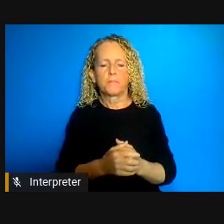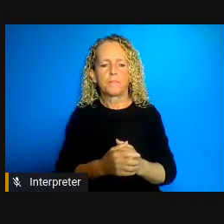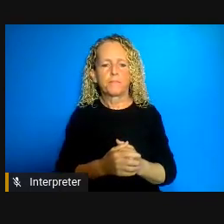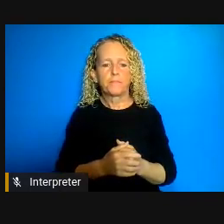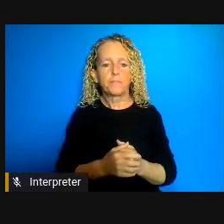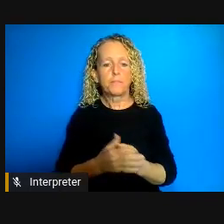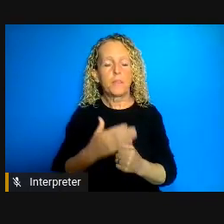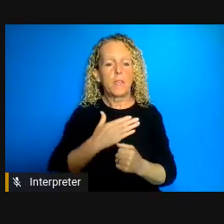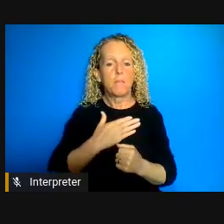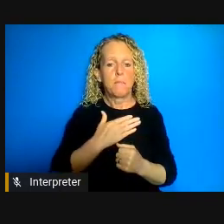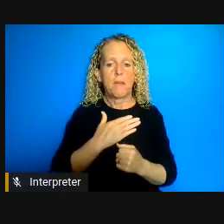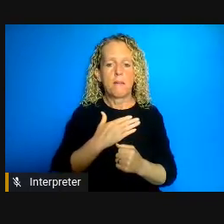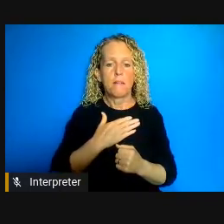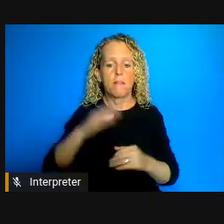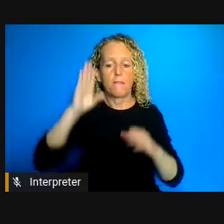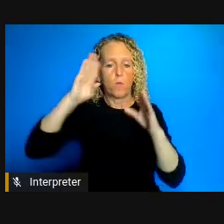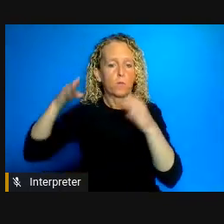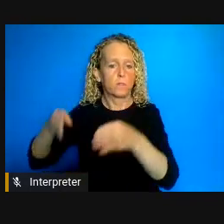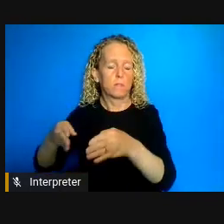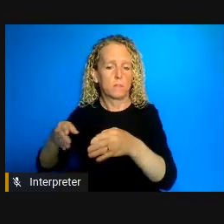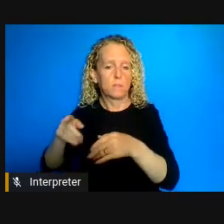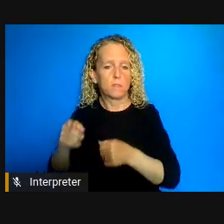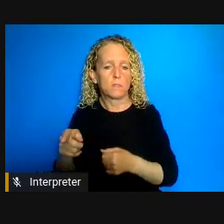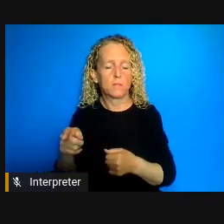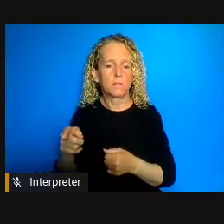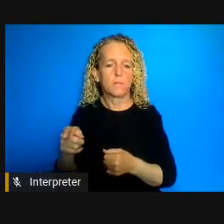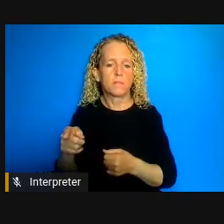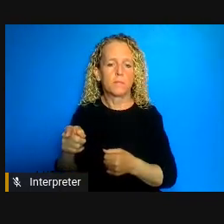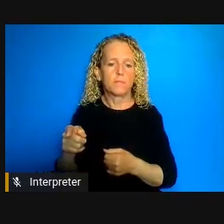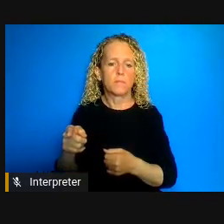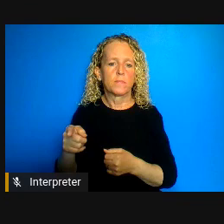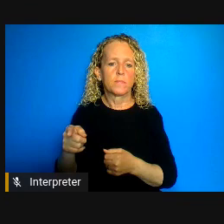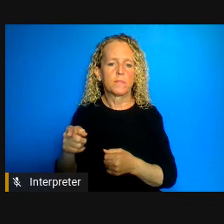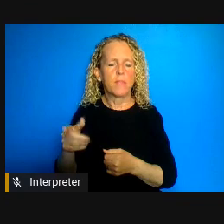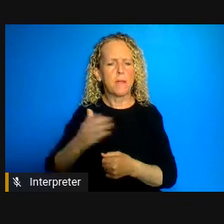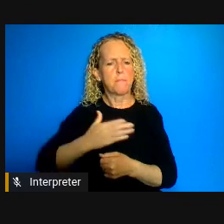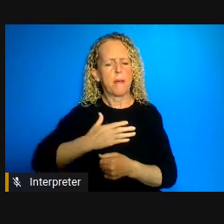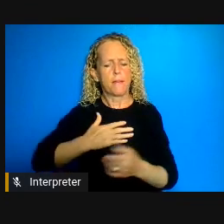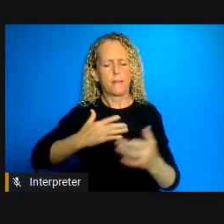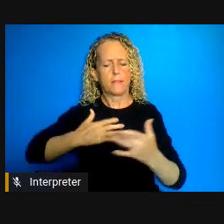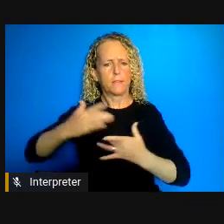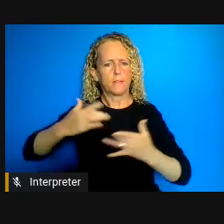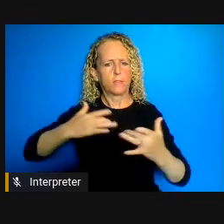prison on other what we might call sites of concern during COVID-19 so